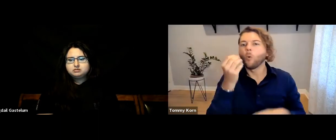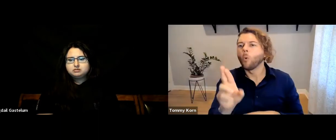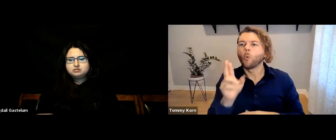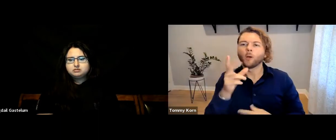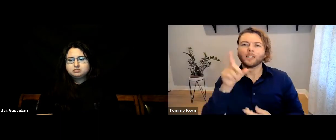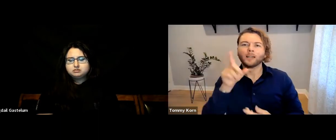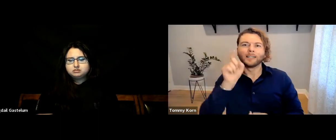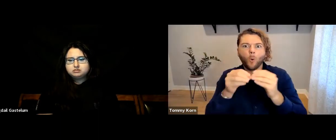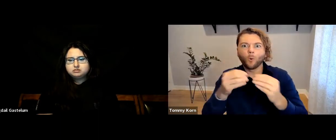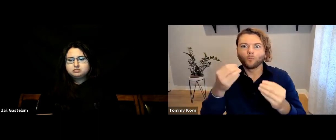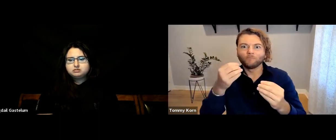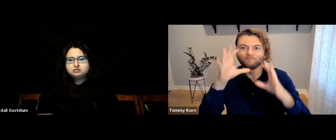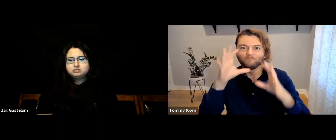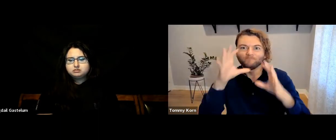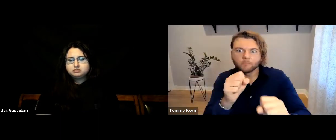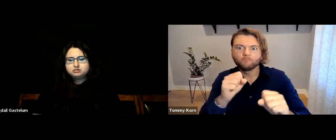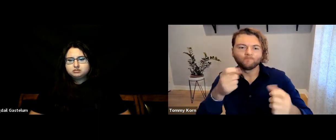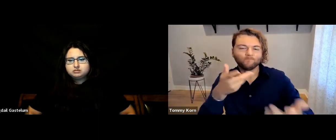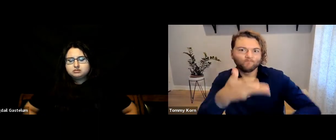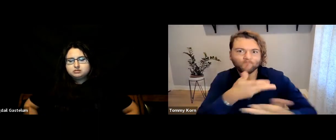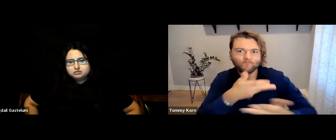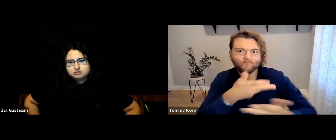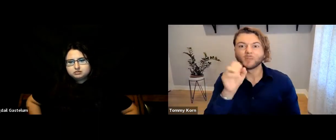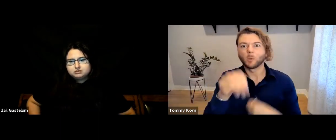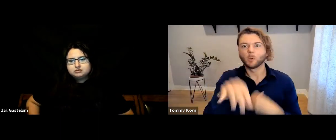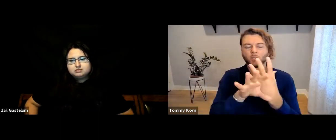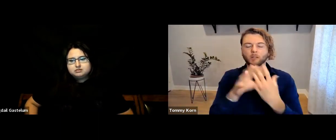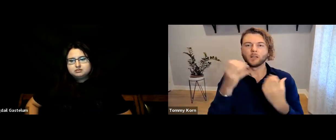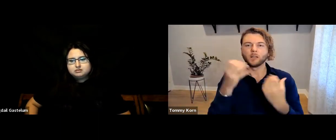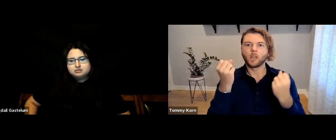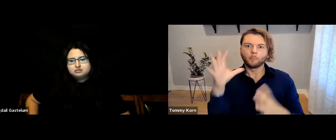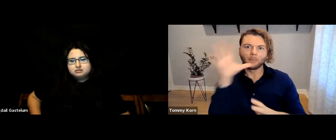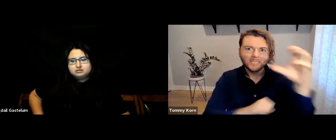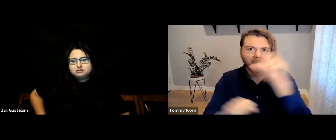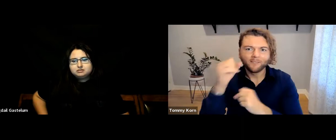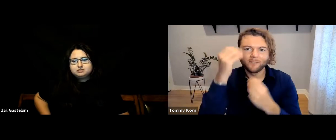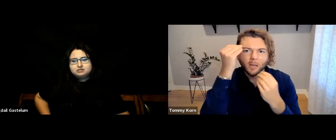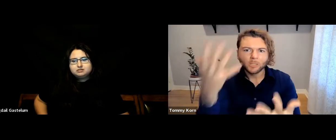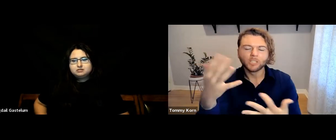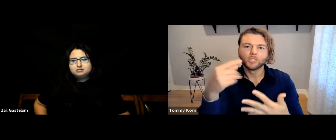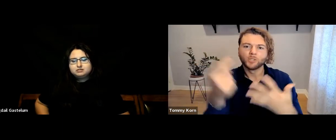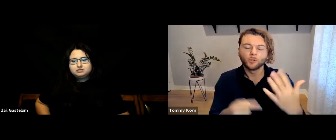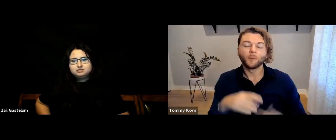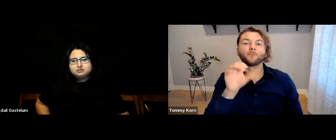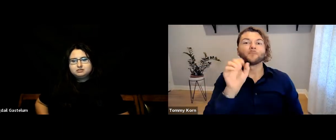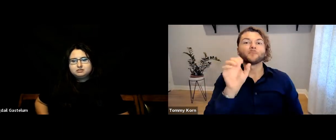or need more active interaction to stay engaged. Then you add the online challenges and they end up missing a lot of information.